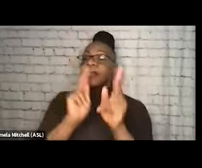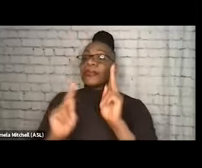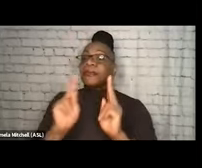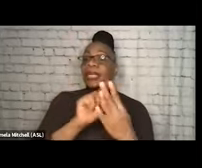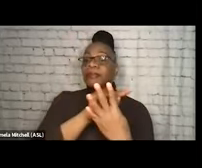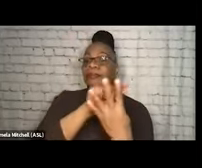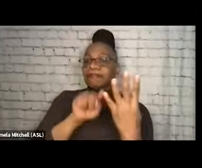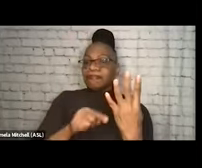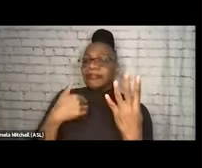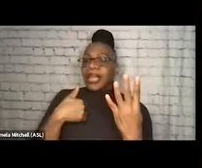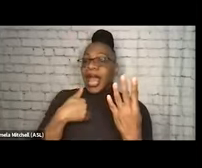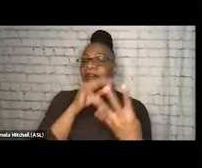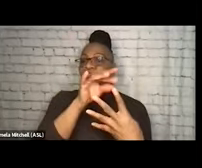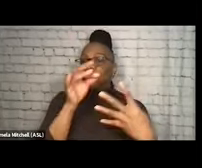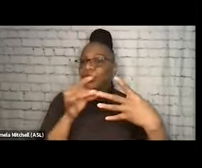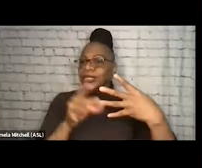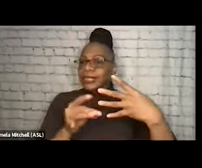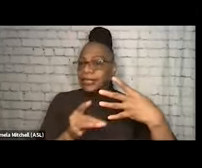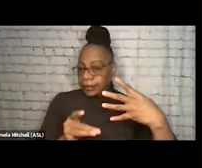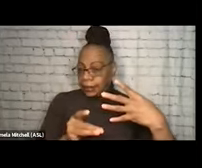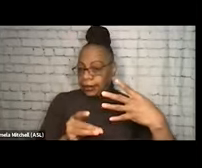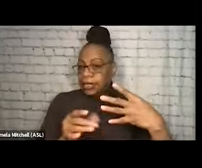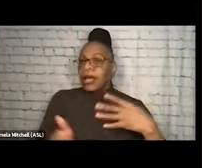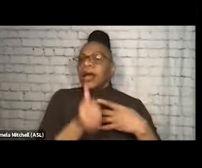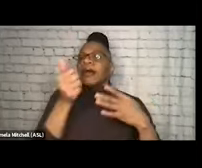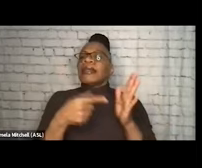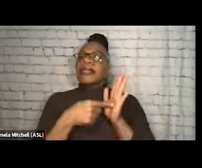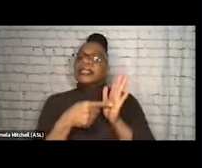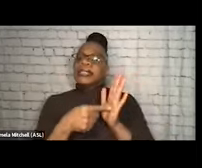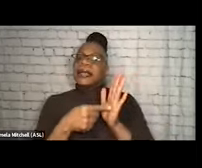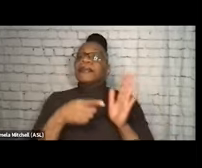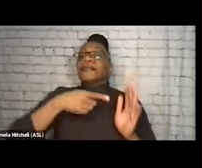And one example that we wanted to lift up is kind of, we sometimes see a split between